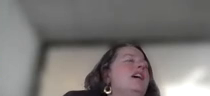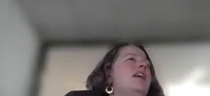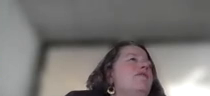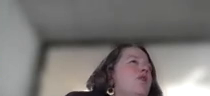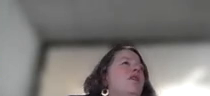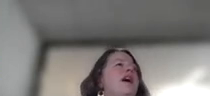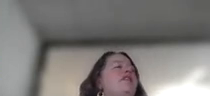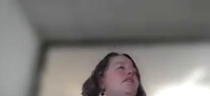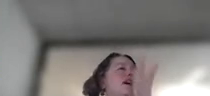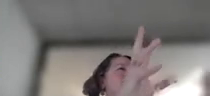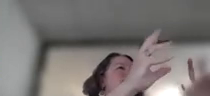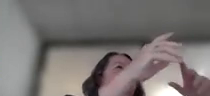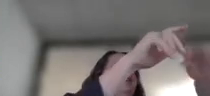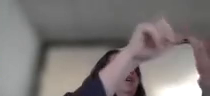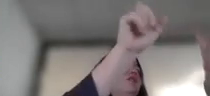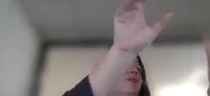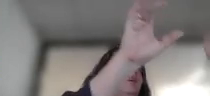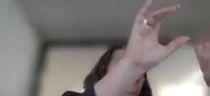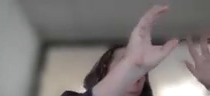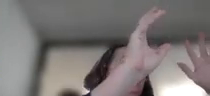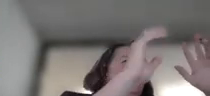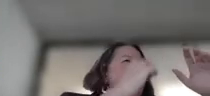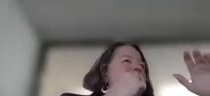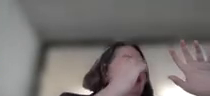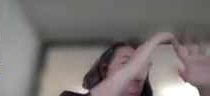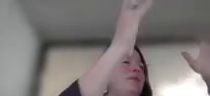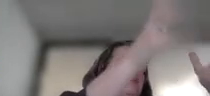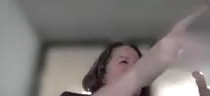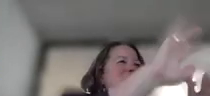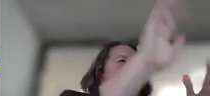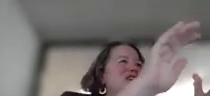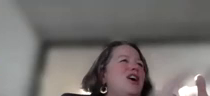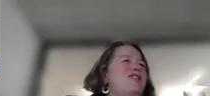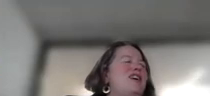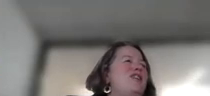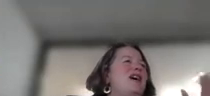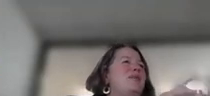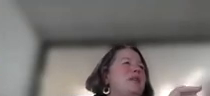like an info graphic, like showing like a piece of paper that the contract document has.